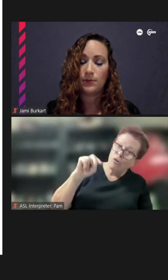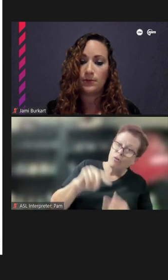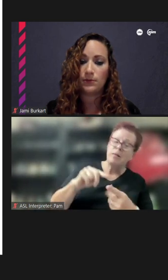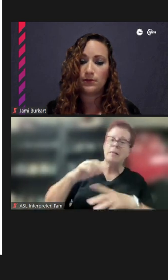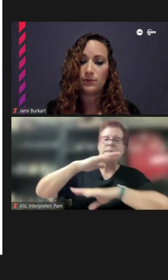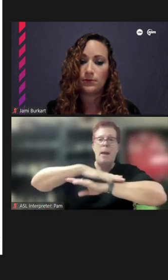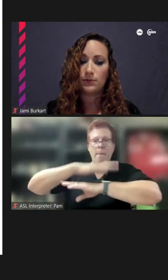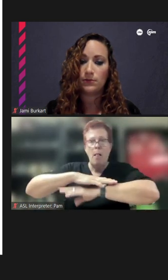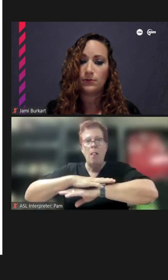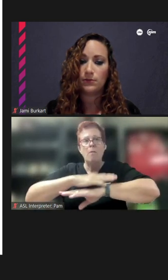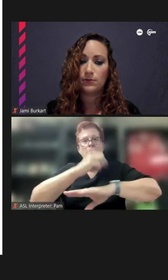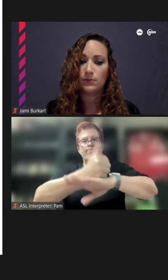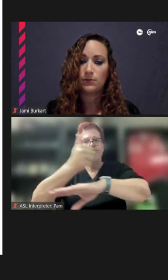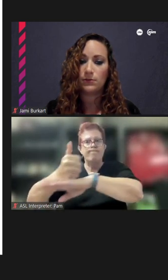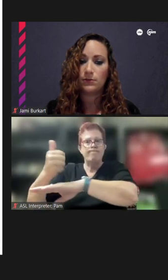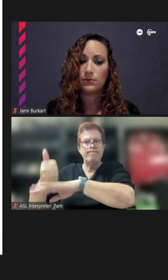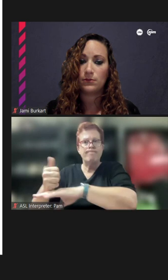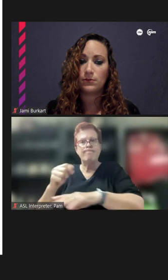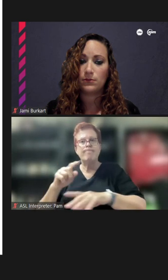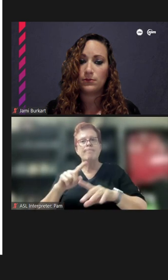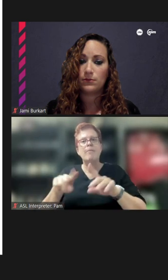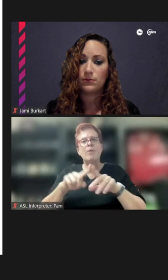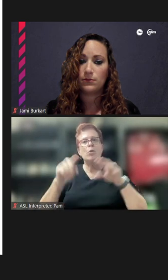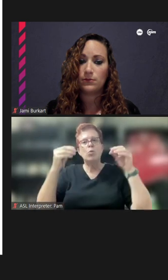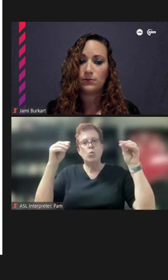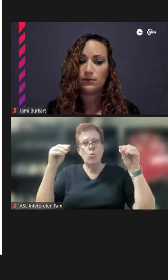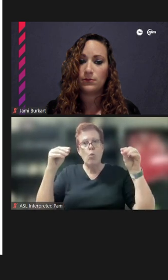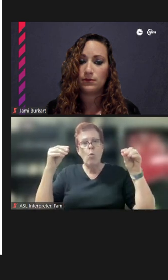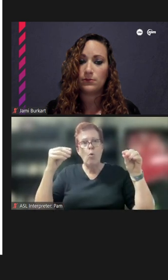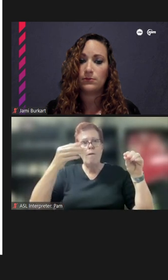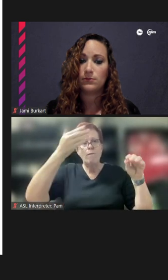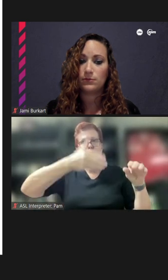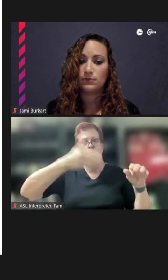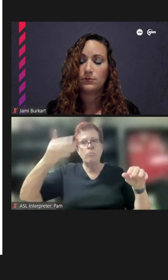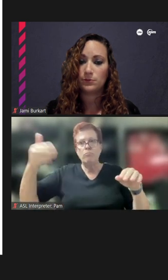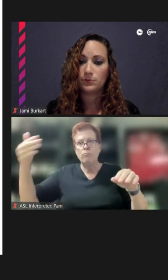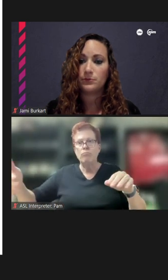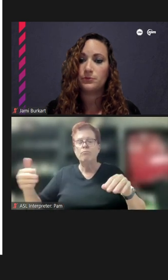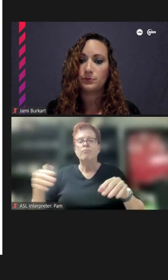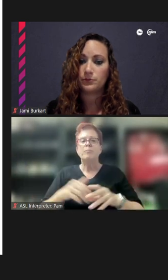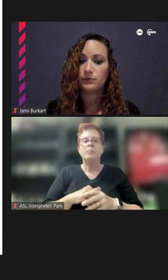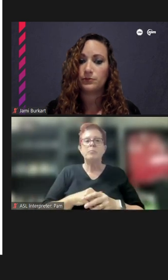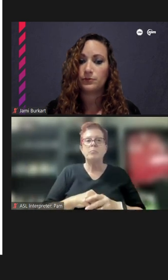different storefronts, you know, pretty much everything you could want, just like --